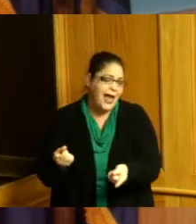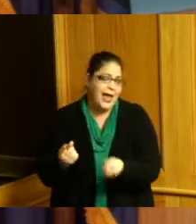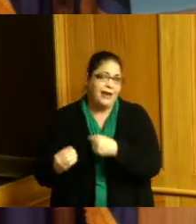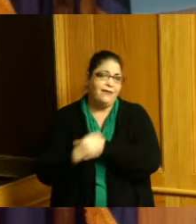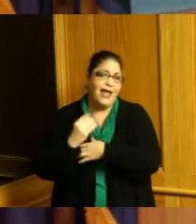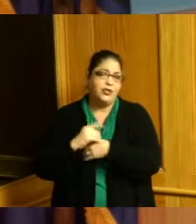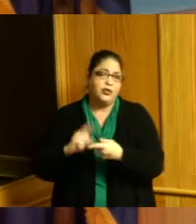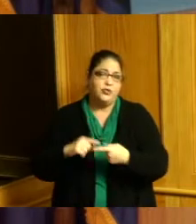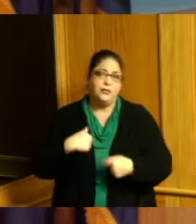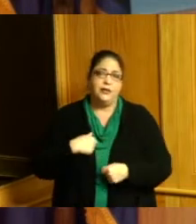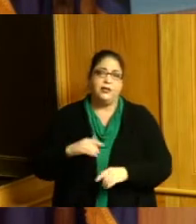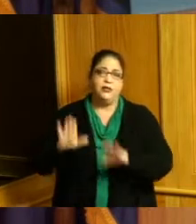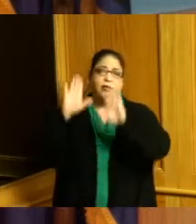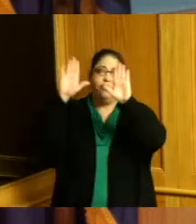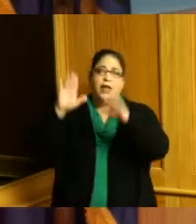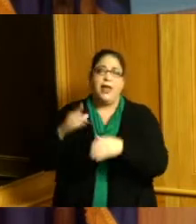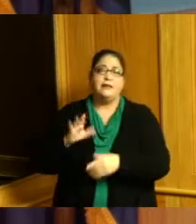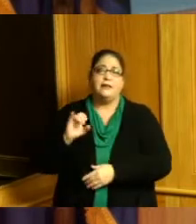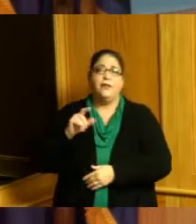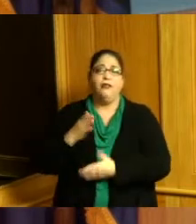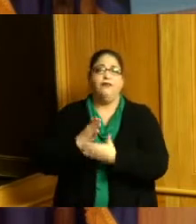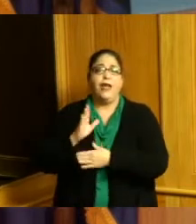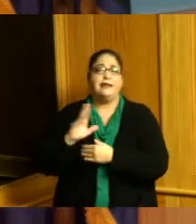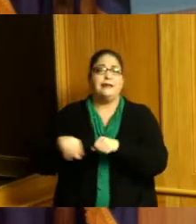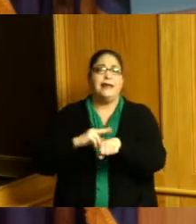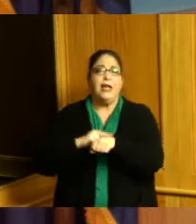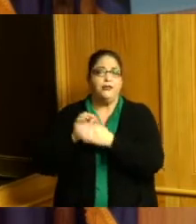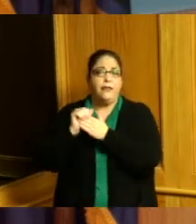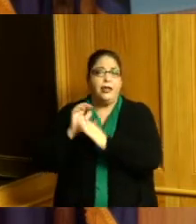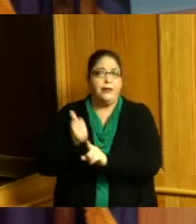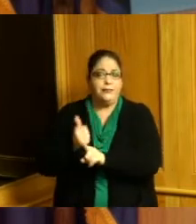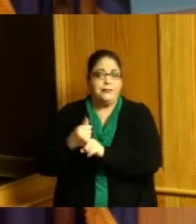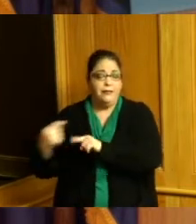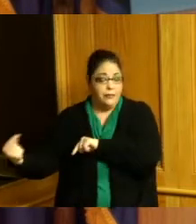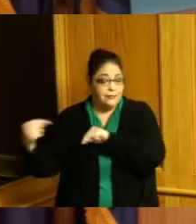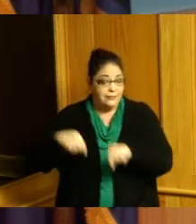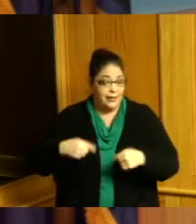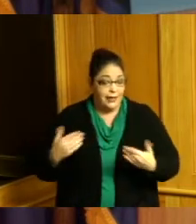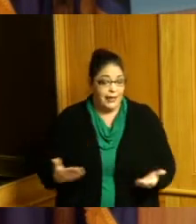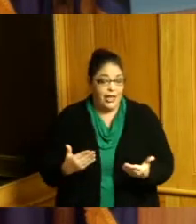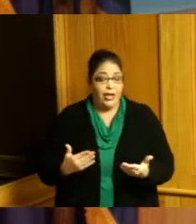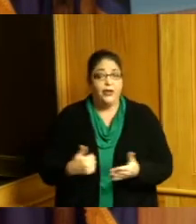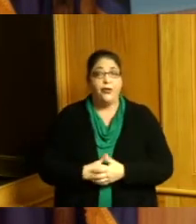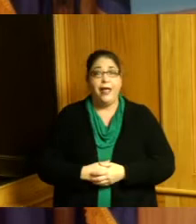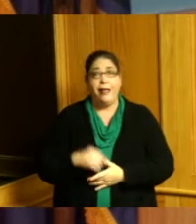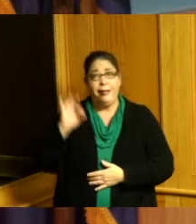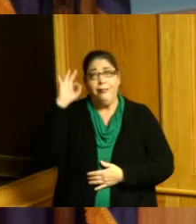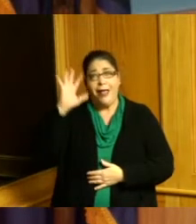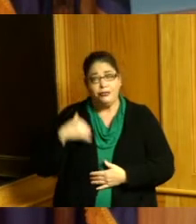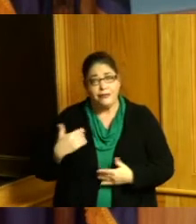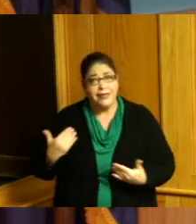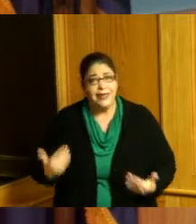civil rights national leader who was here and and pastored here but if it wasn't for people